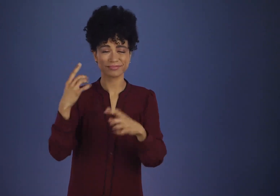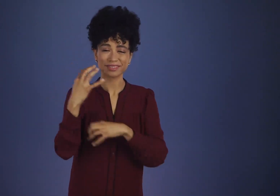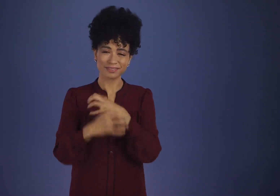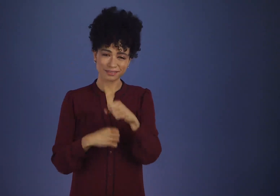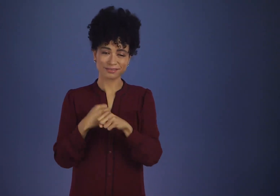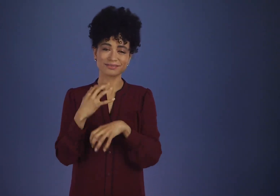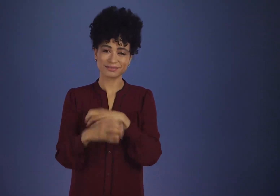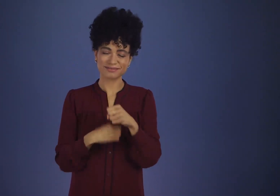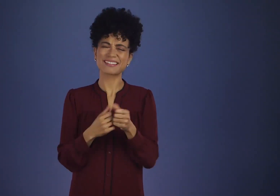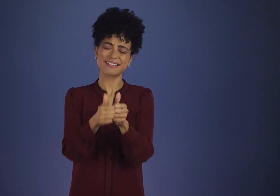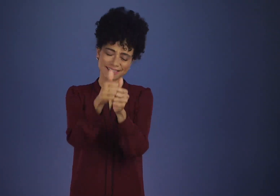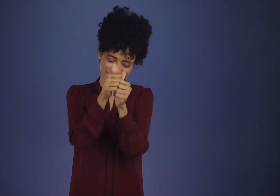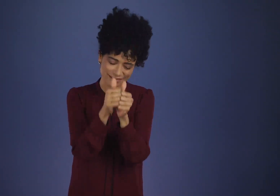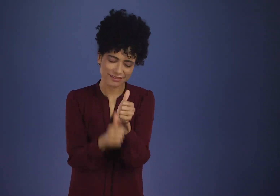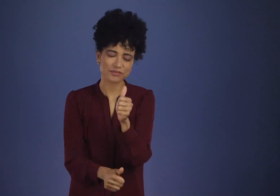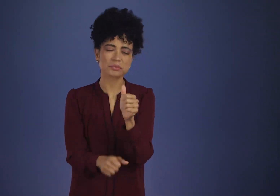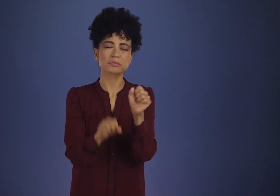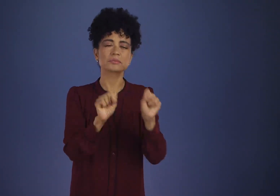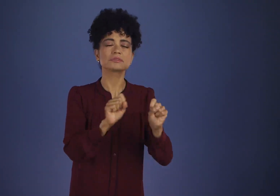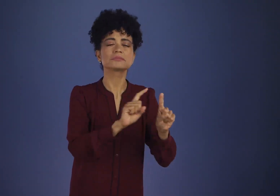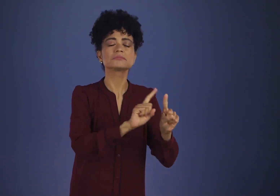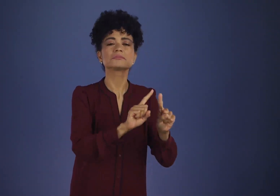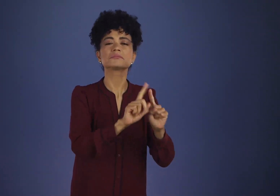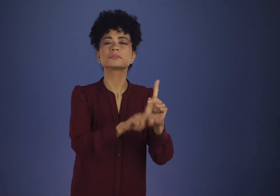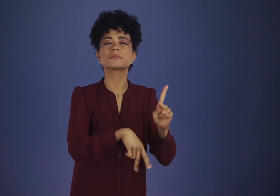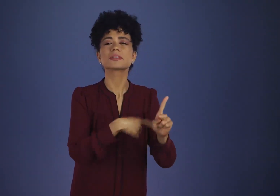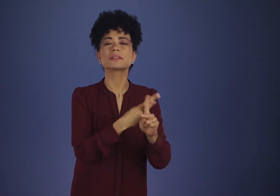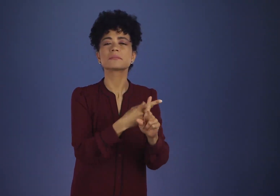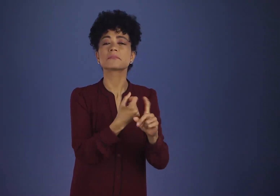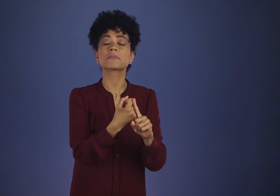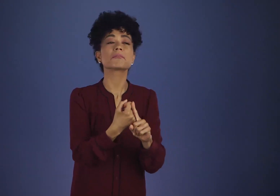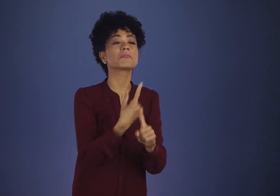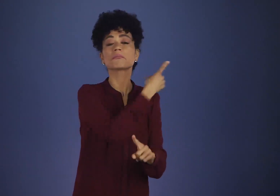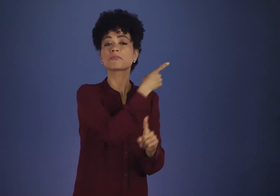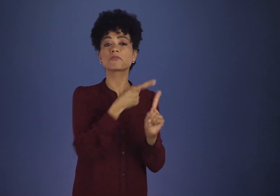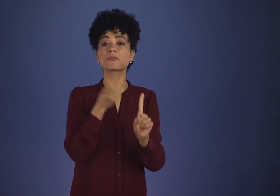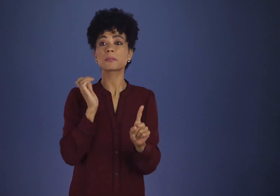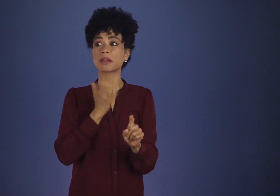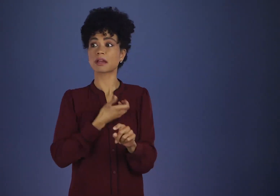Over the years, every conceivable deviation from our Twelve Steps and Traditions has been tried.